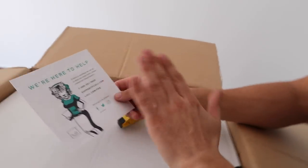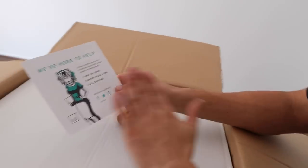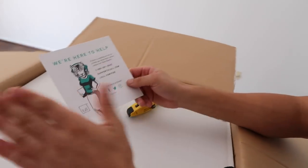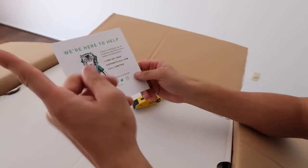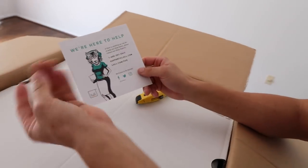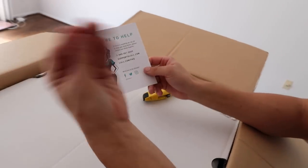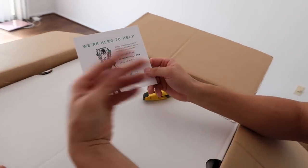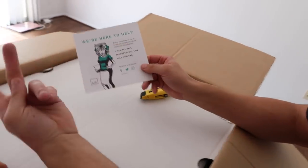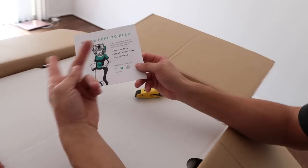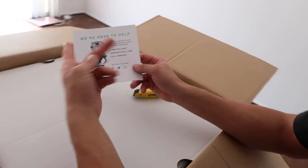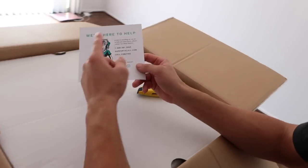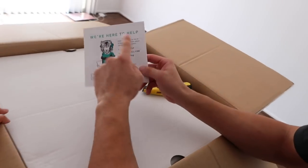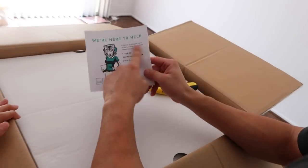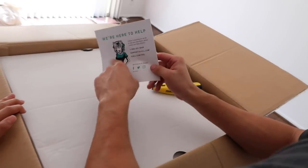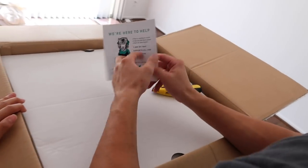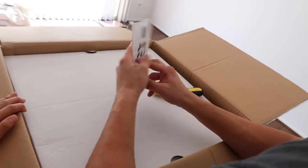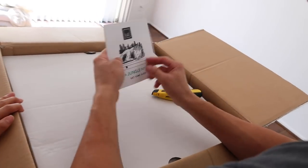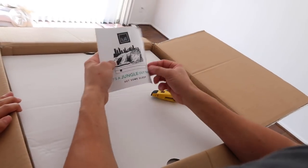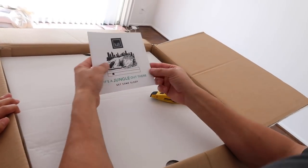R: that's nice of them to give us a card